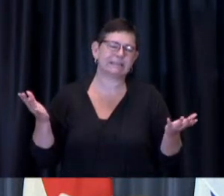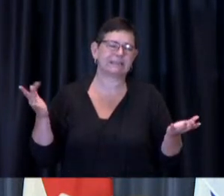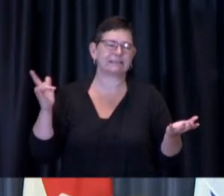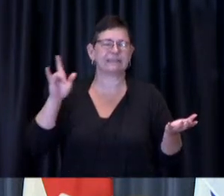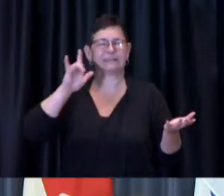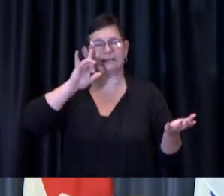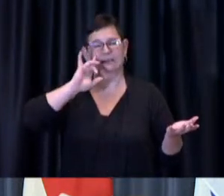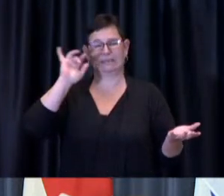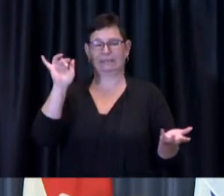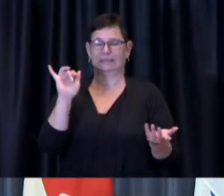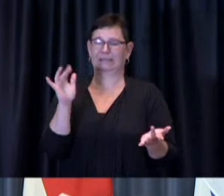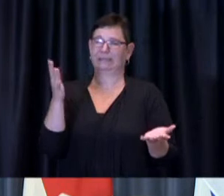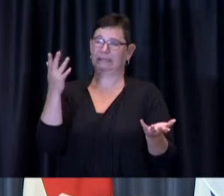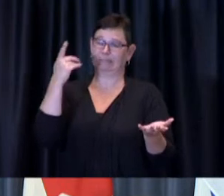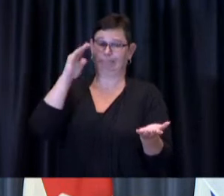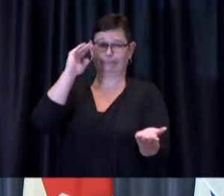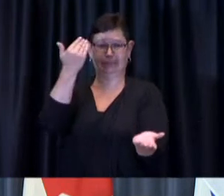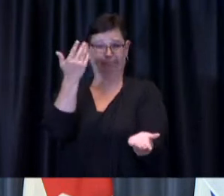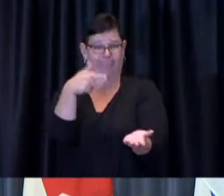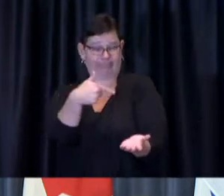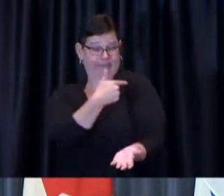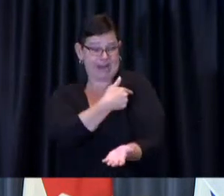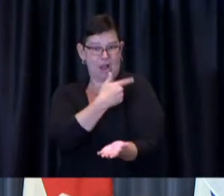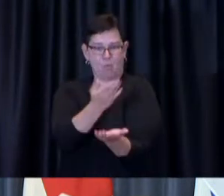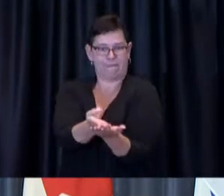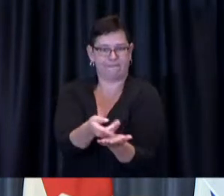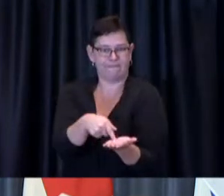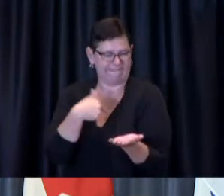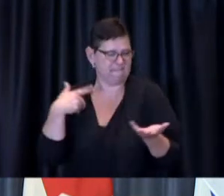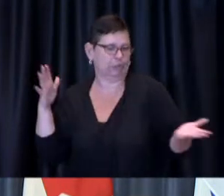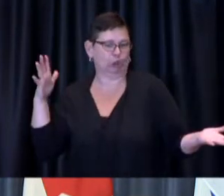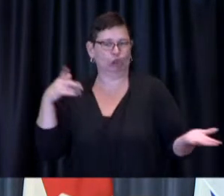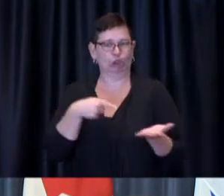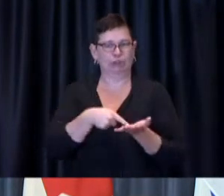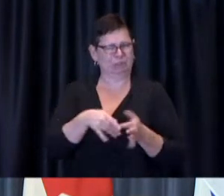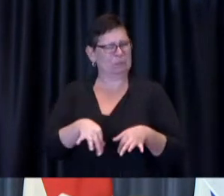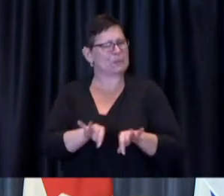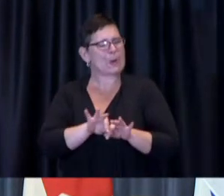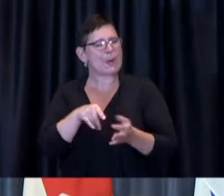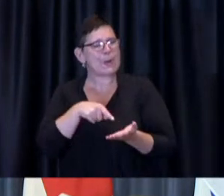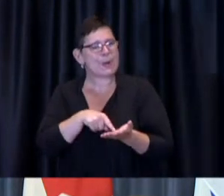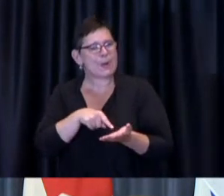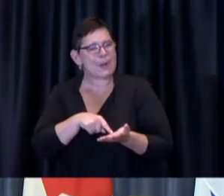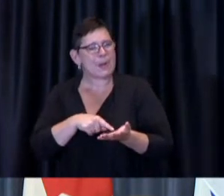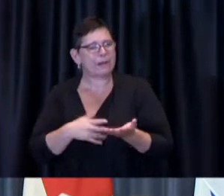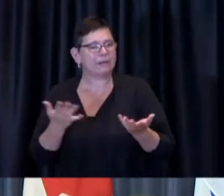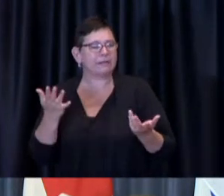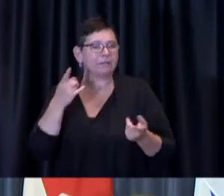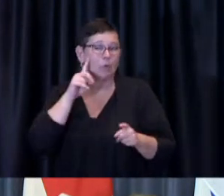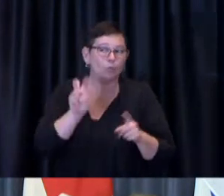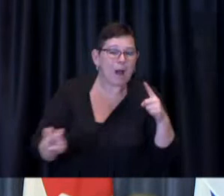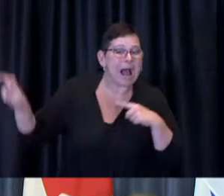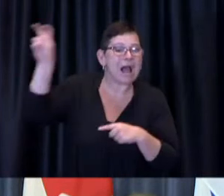important um to such things as international travel so so clearly um if that's the case